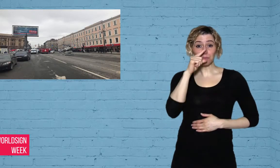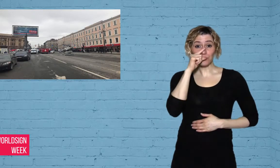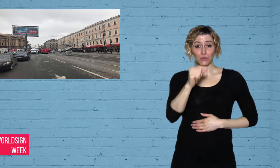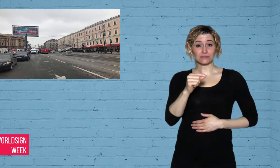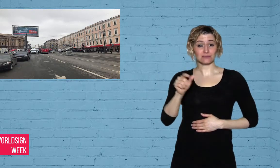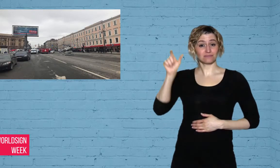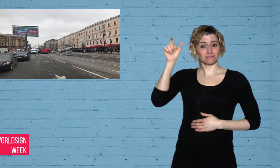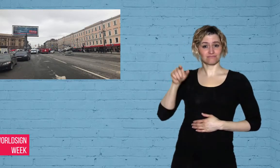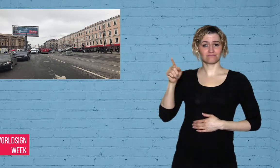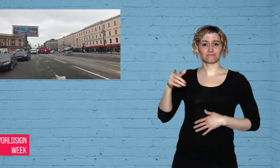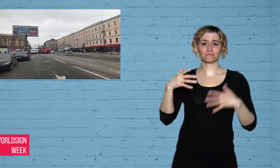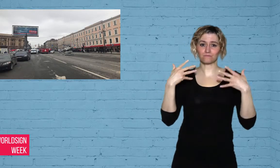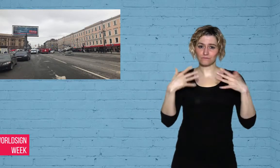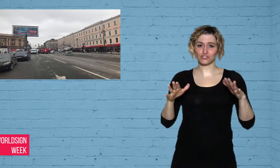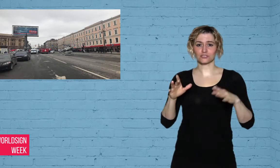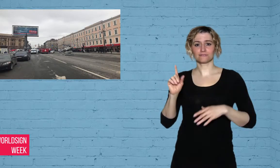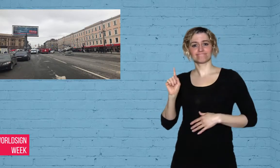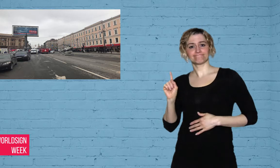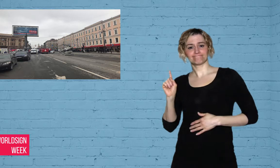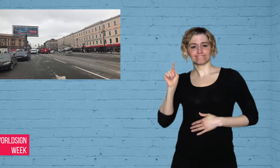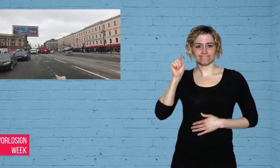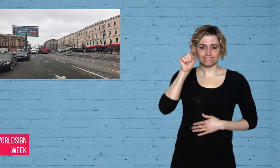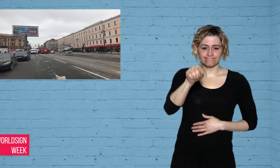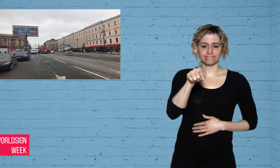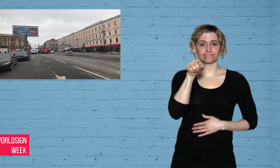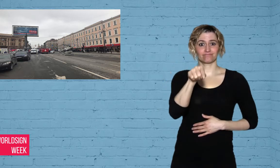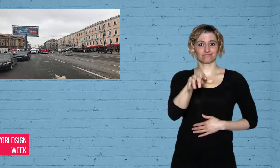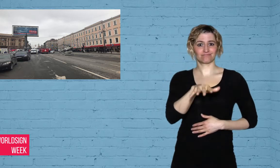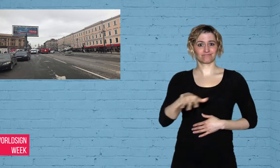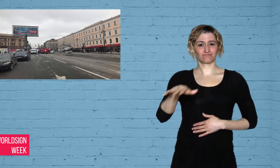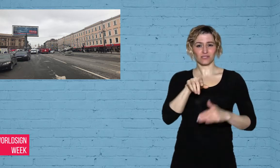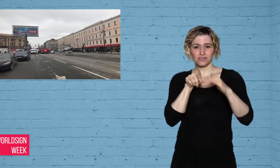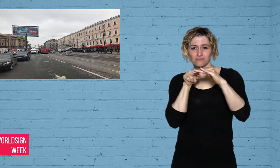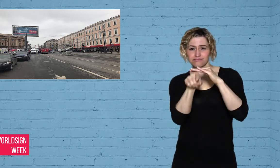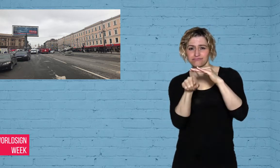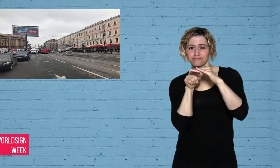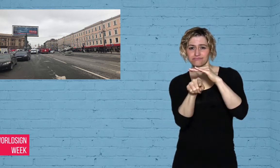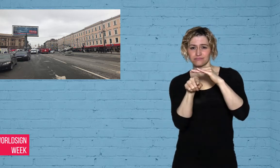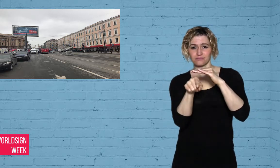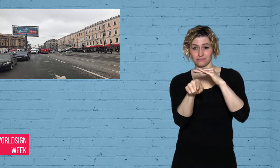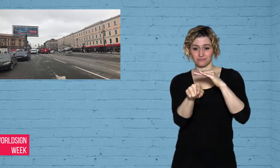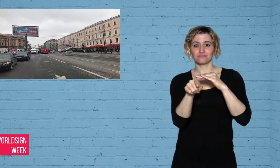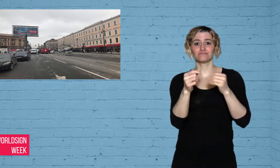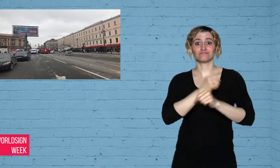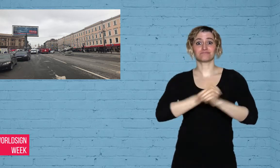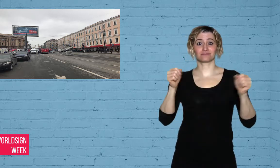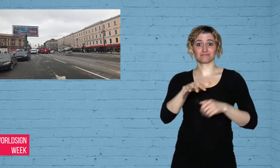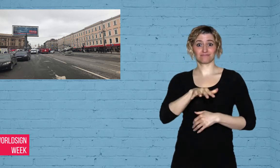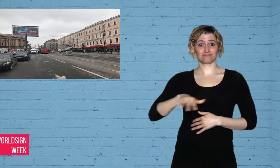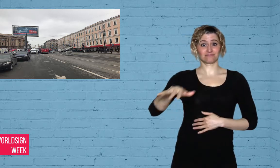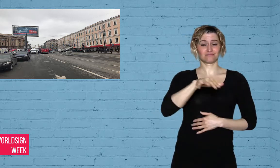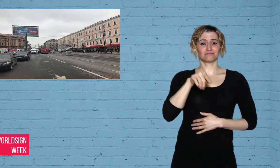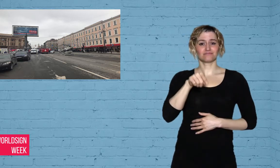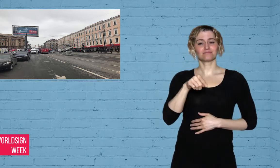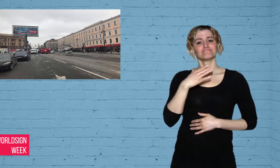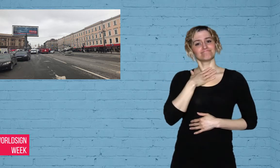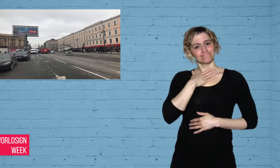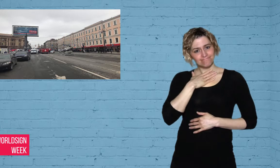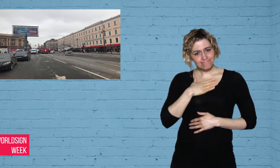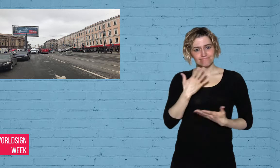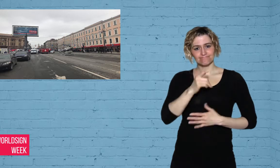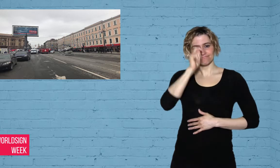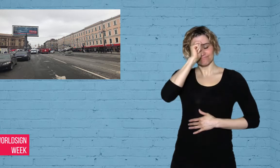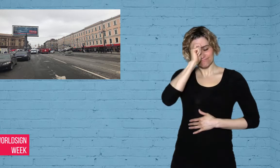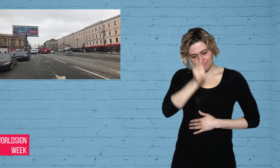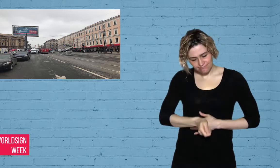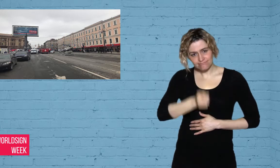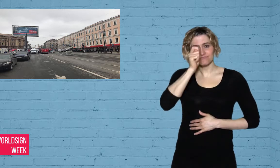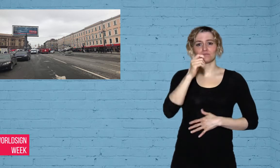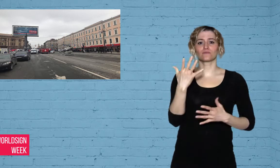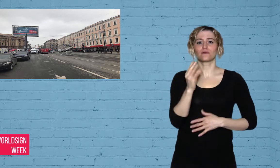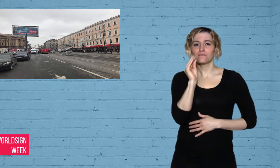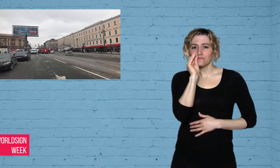Vladimir Putin visited the bombed metro